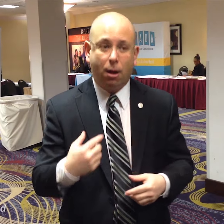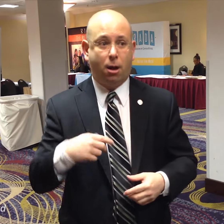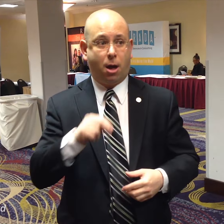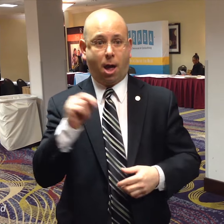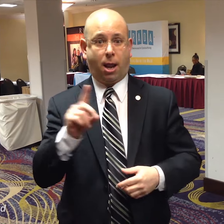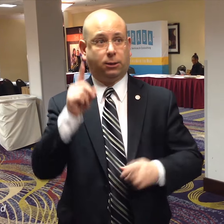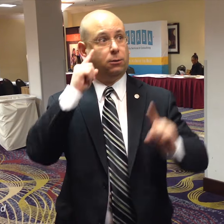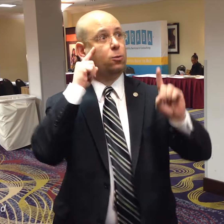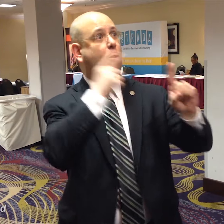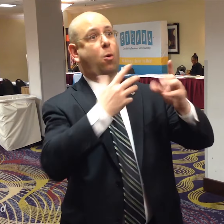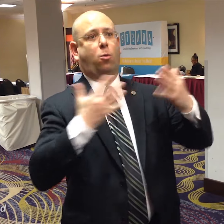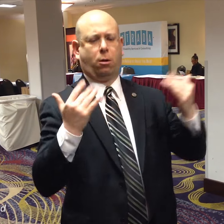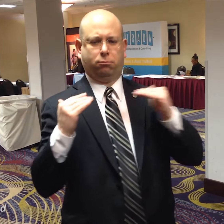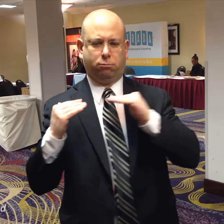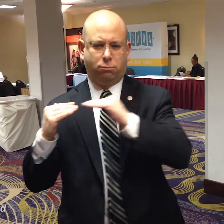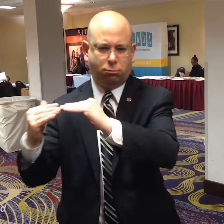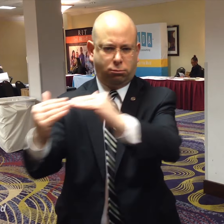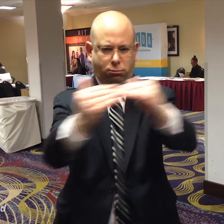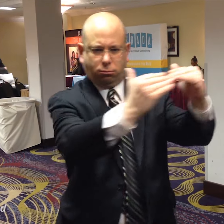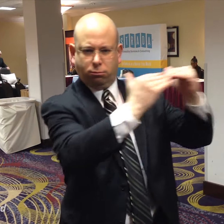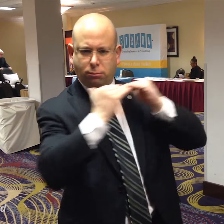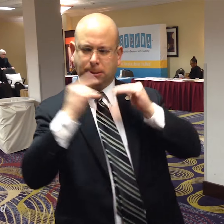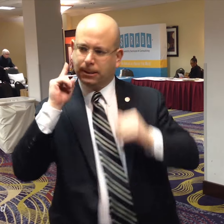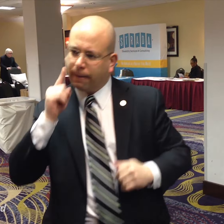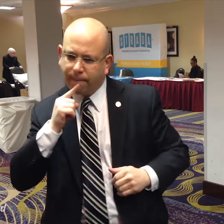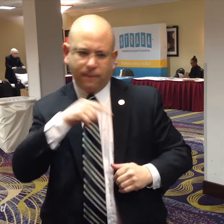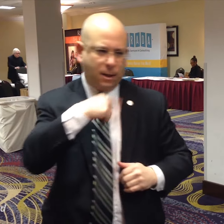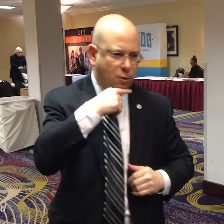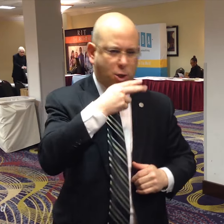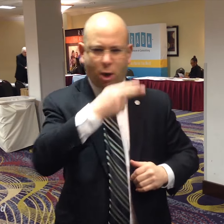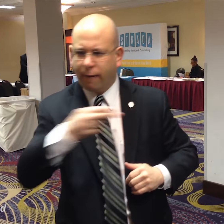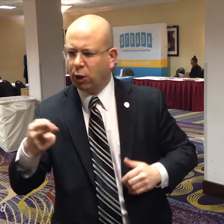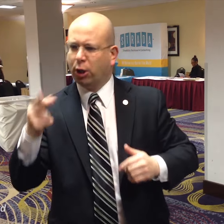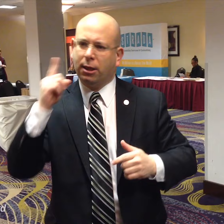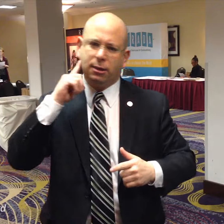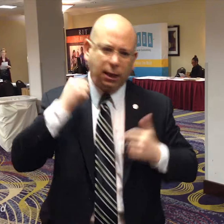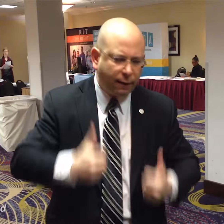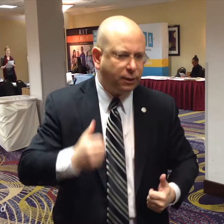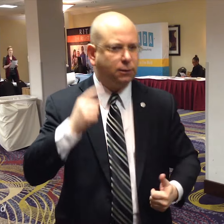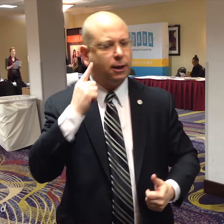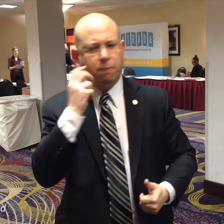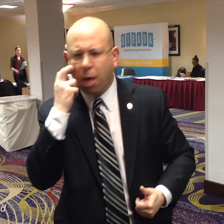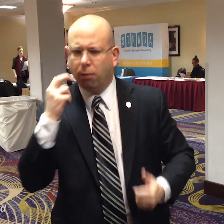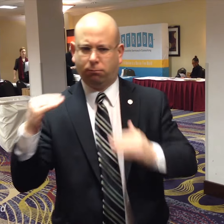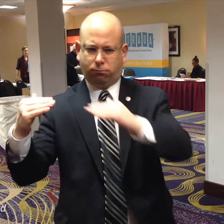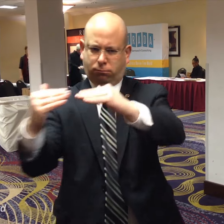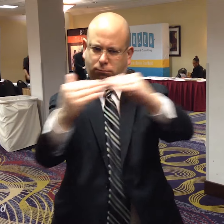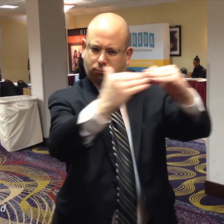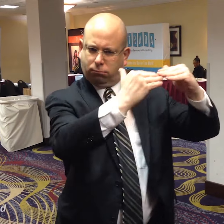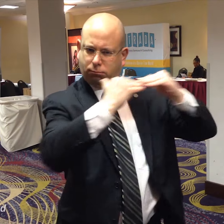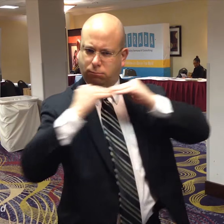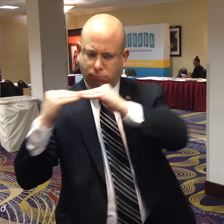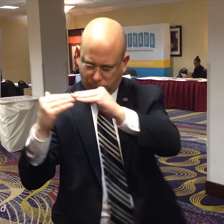The NAD's ultimate goal is equality for all deaf, hard of hearing, late-deafened, DeafBlind, and hearing people.